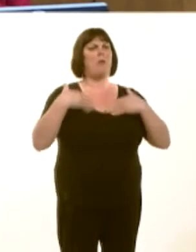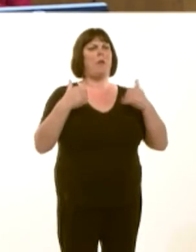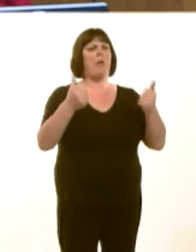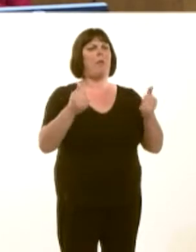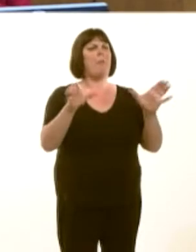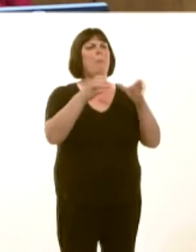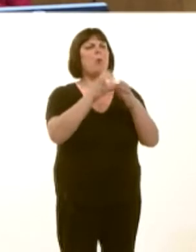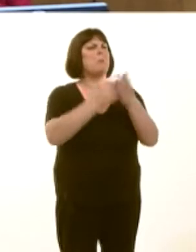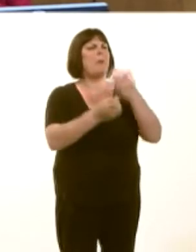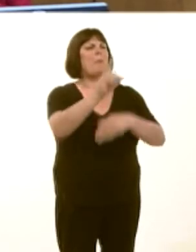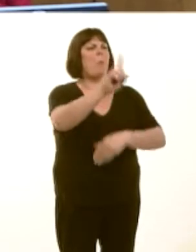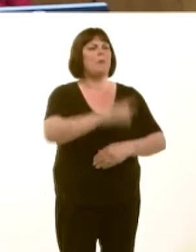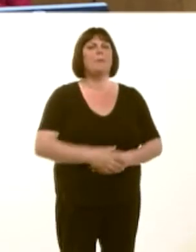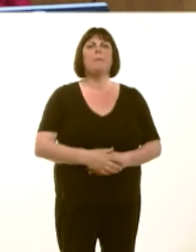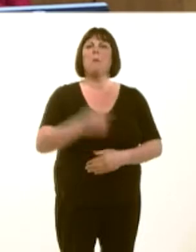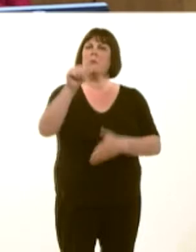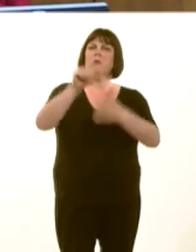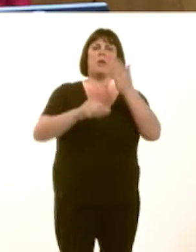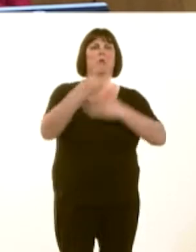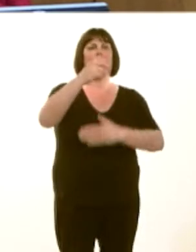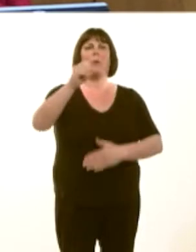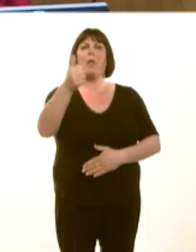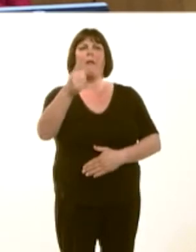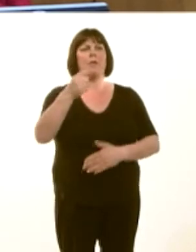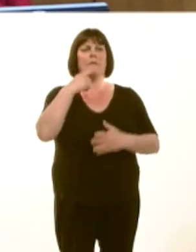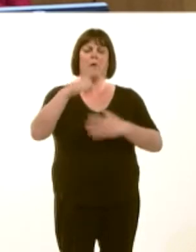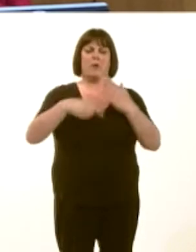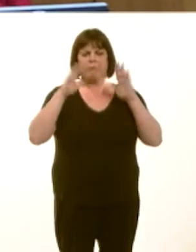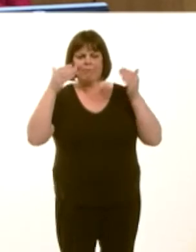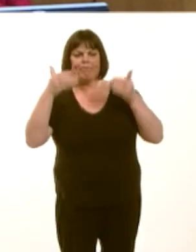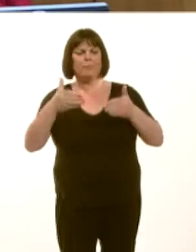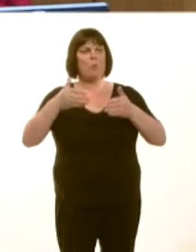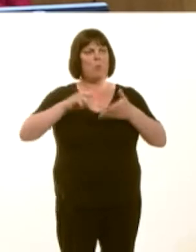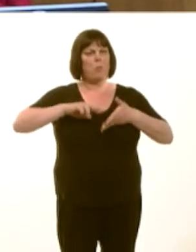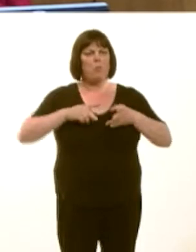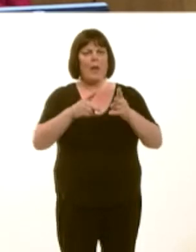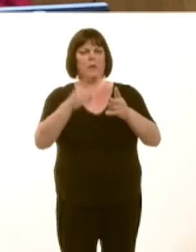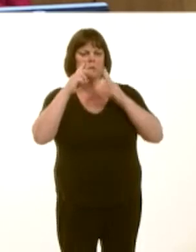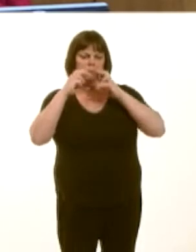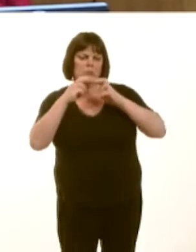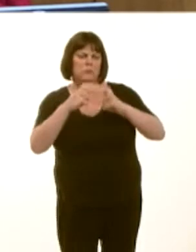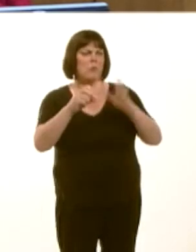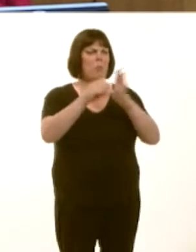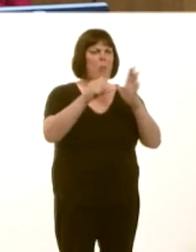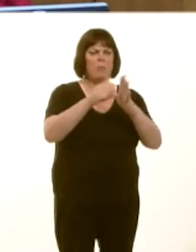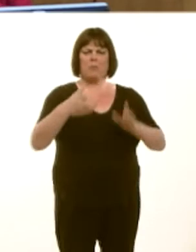in 2011, providing robust arrangements for investigating and learning lessons from concerns and complaints.